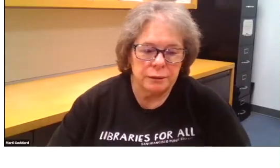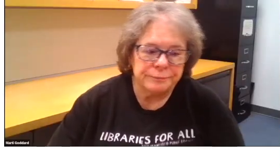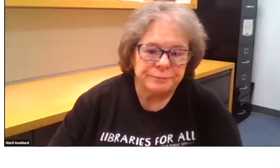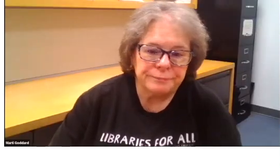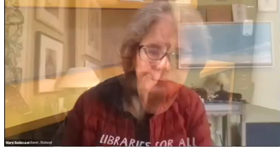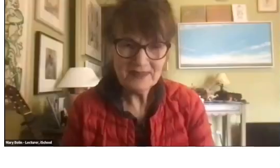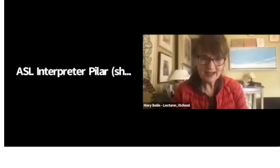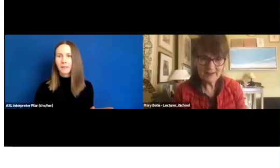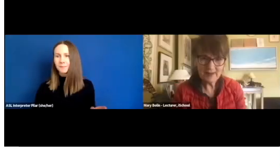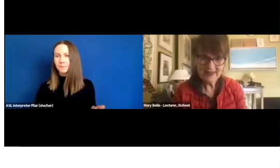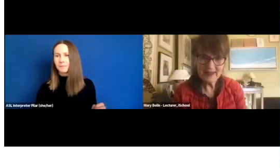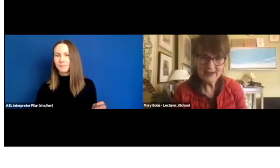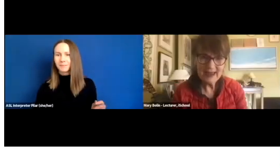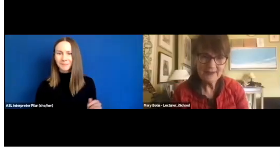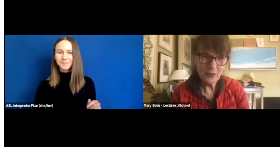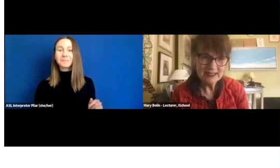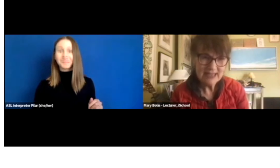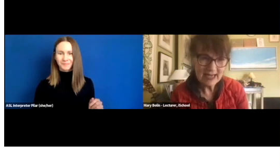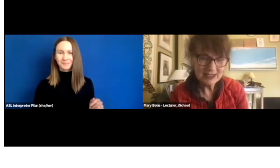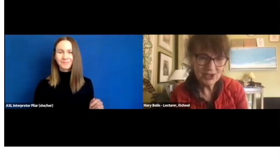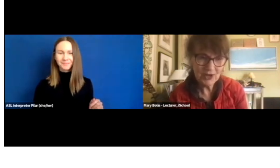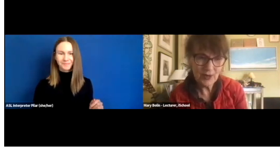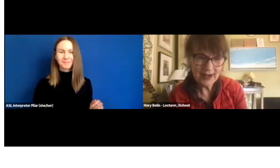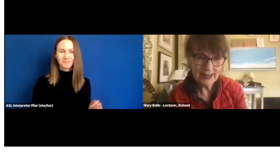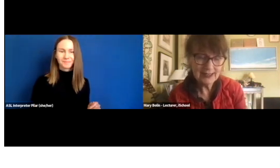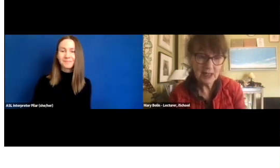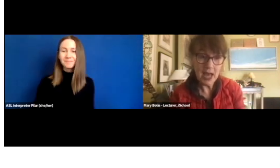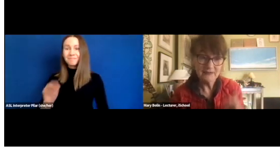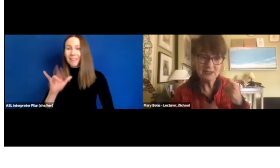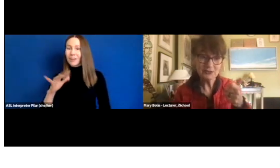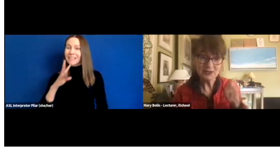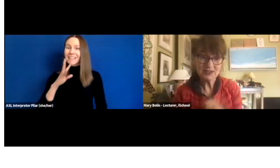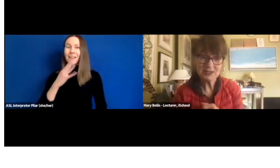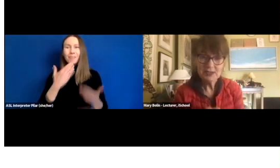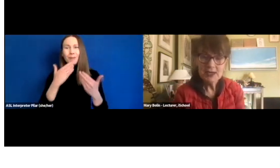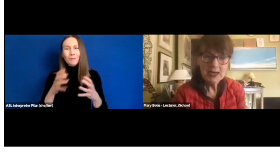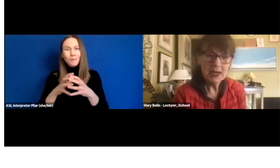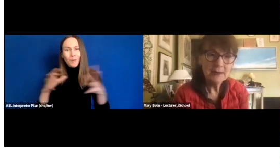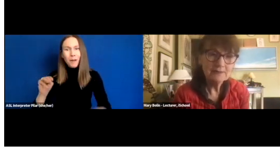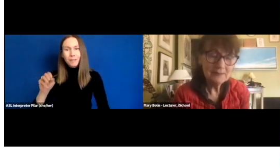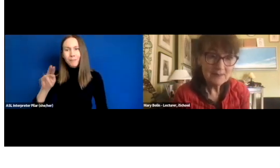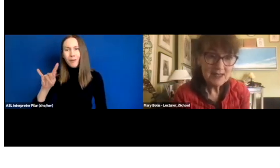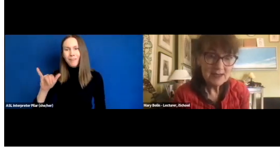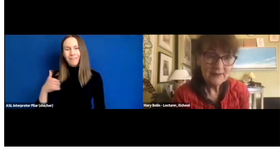I think everyone today is generating a lot of interest.